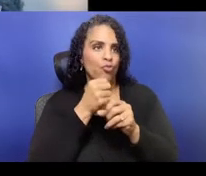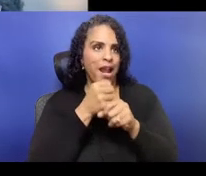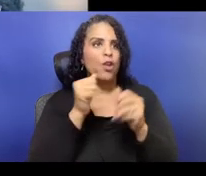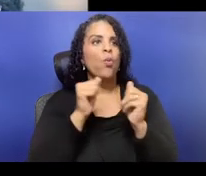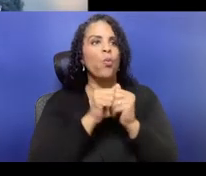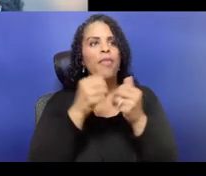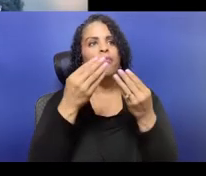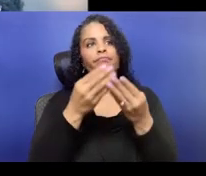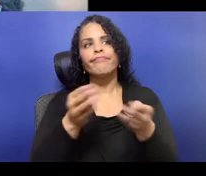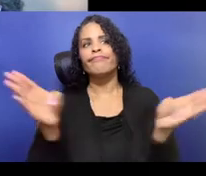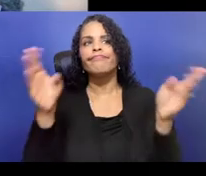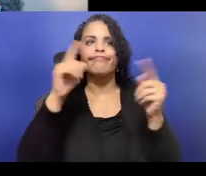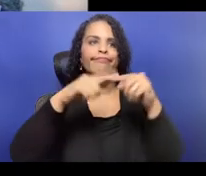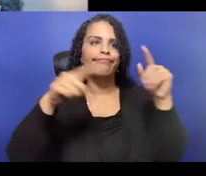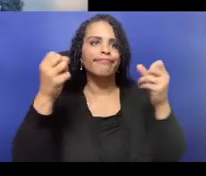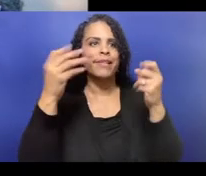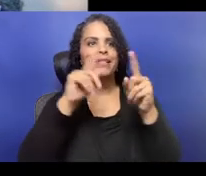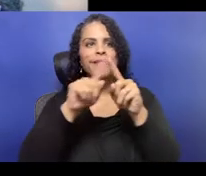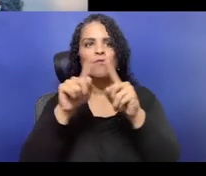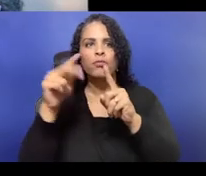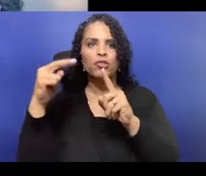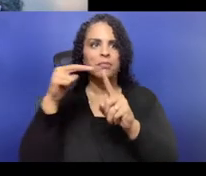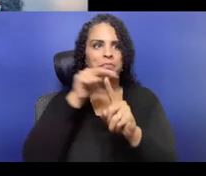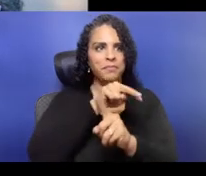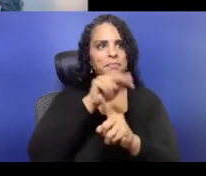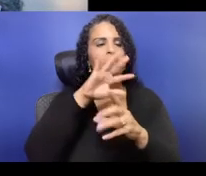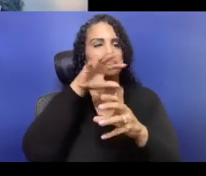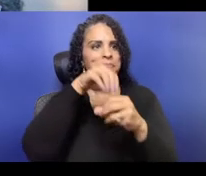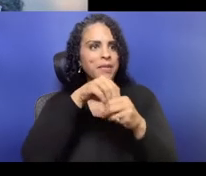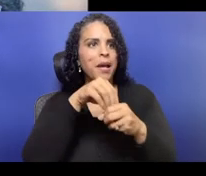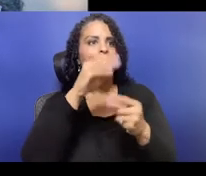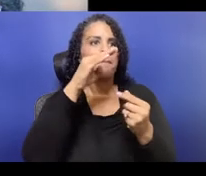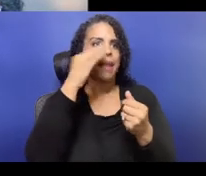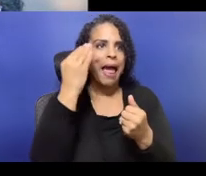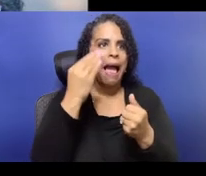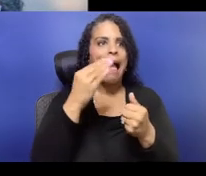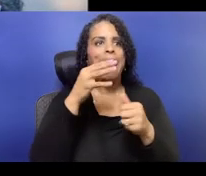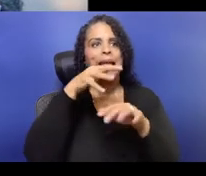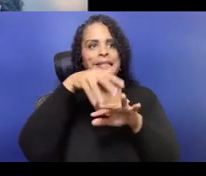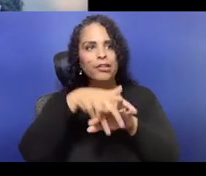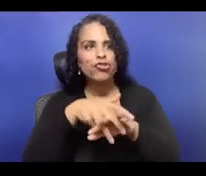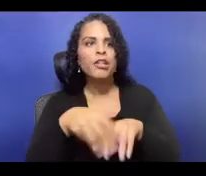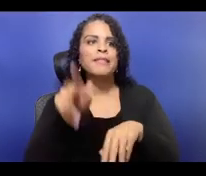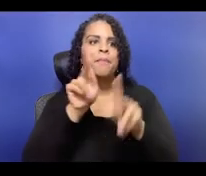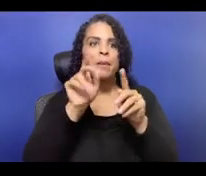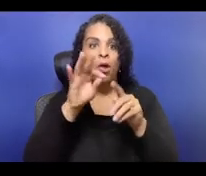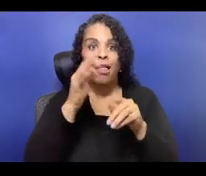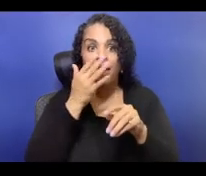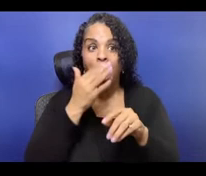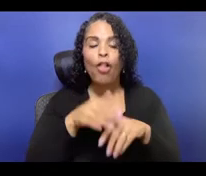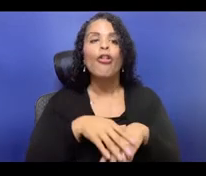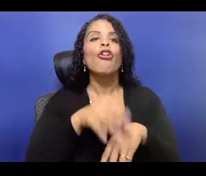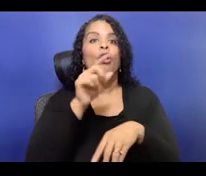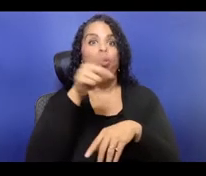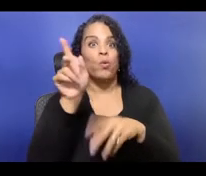and contact information on it. At the moment, as far as access needs, I'm having trouble with my internet,